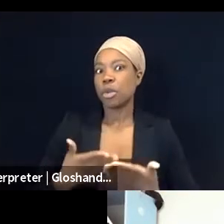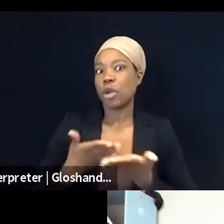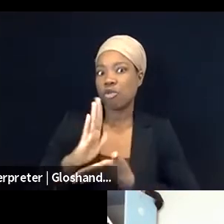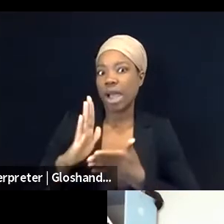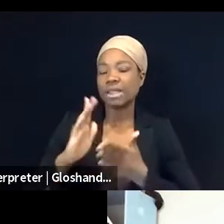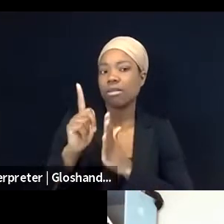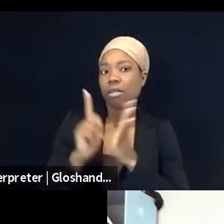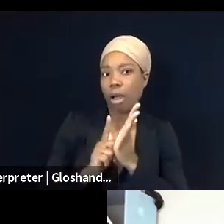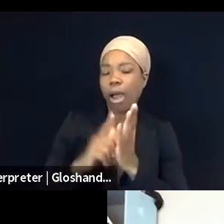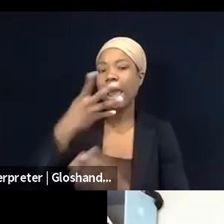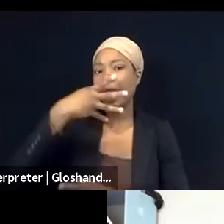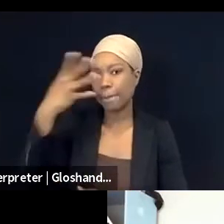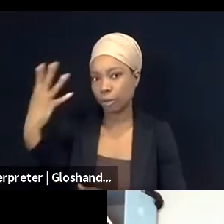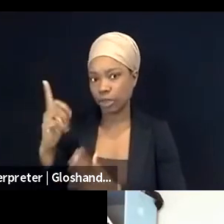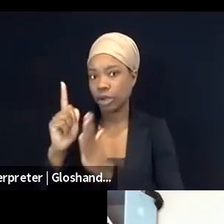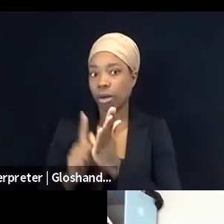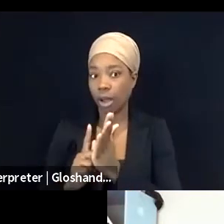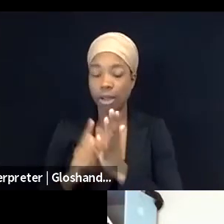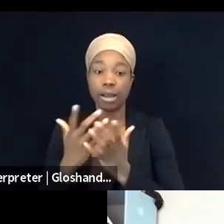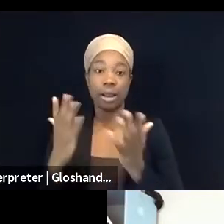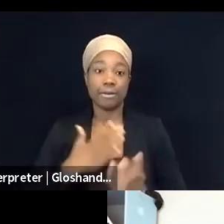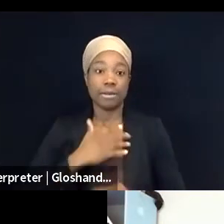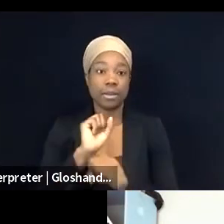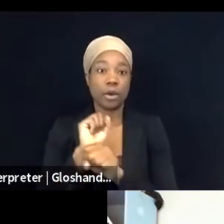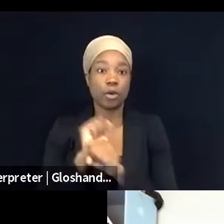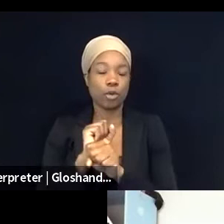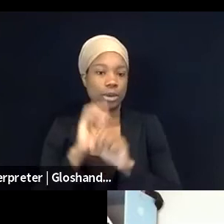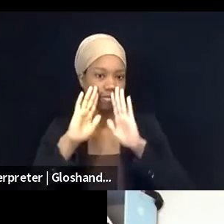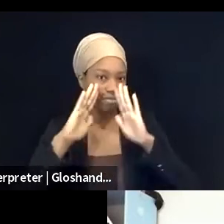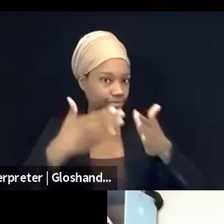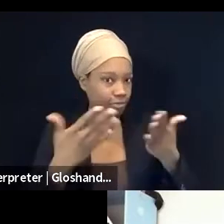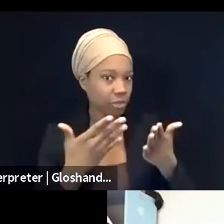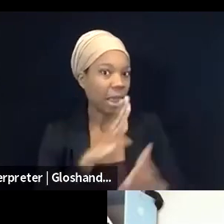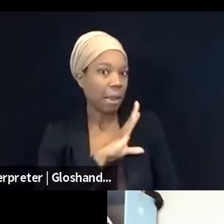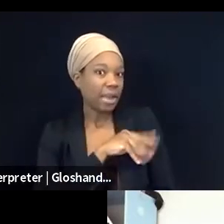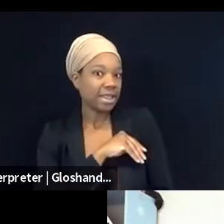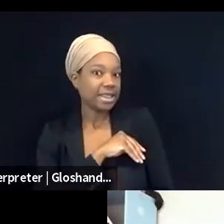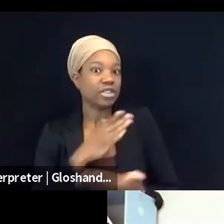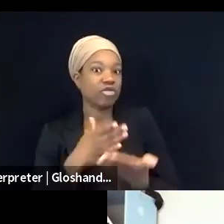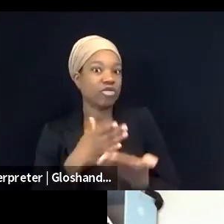A lot of my work has been around Palestinian rights, whether it's defending Palestinian advocacy here in the US